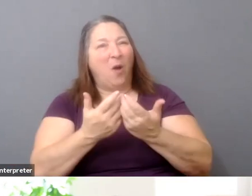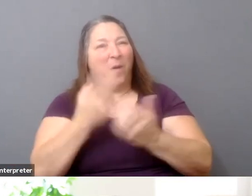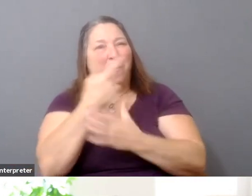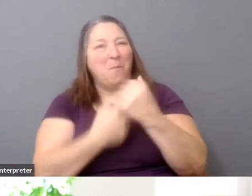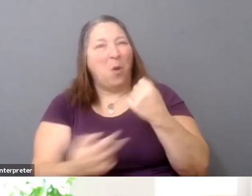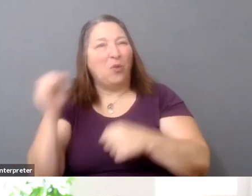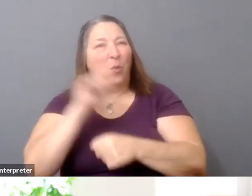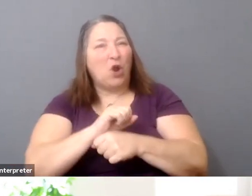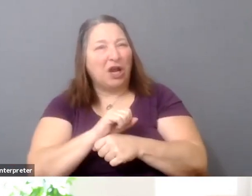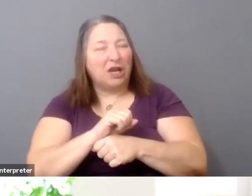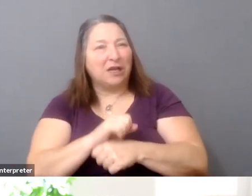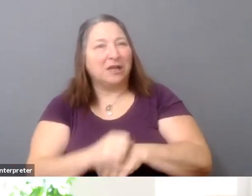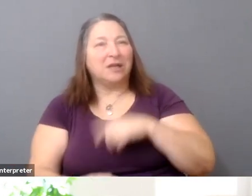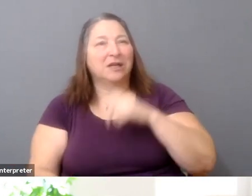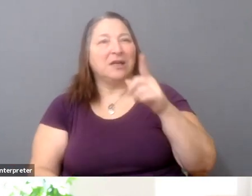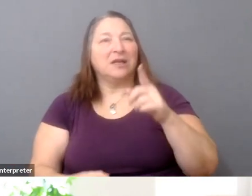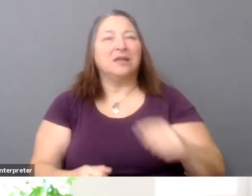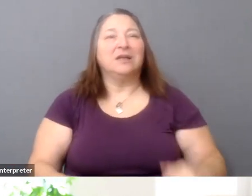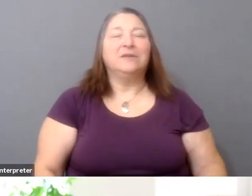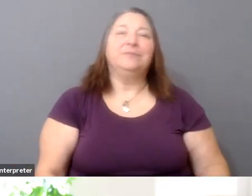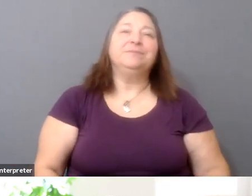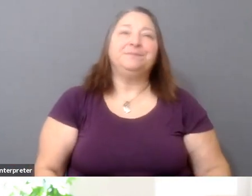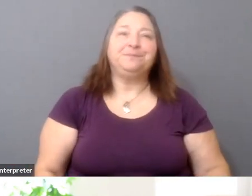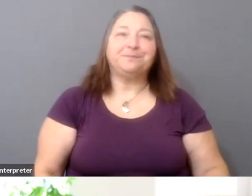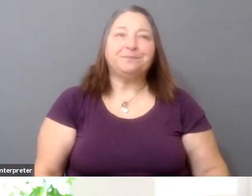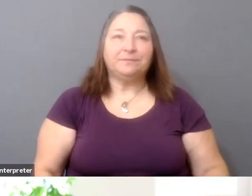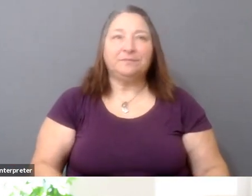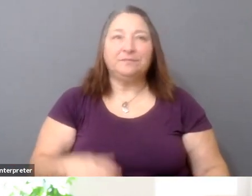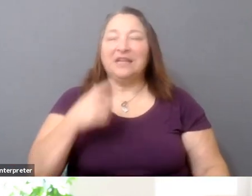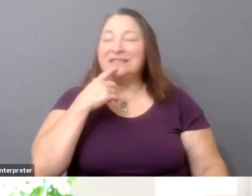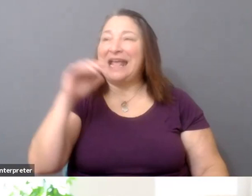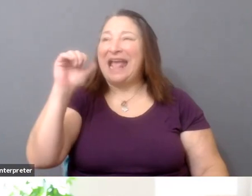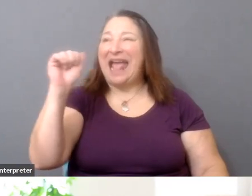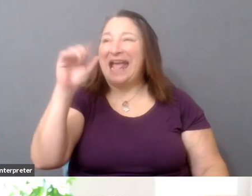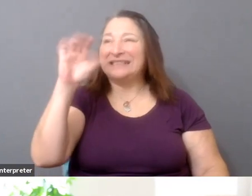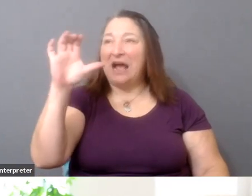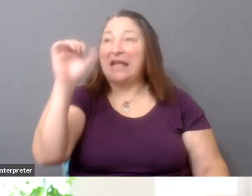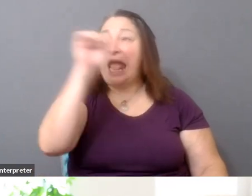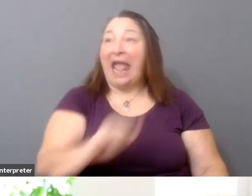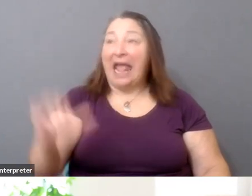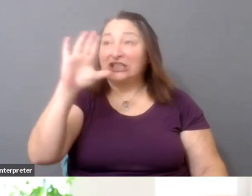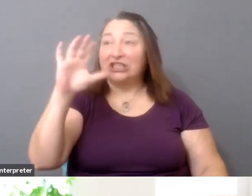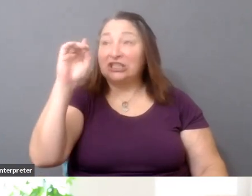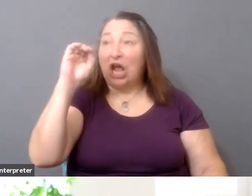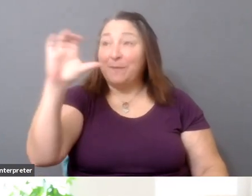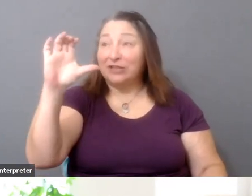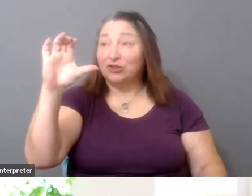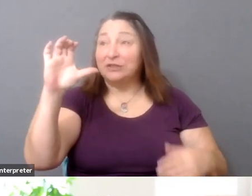Well, you know I would say A-Doc the Asian American Documentary Network, which I'm very, you know,